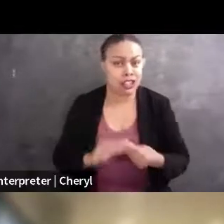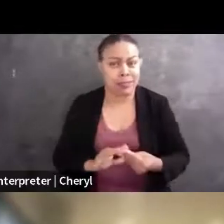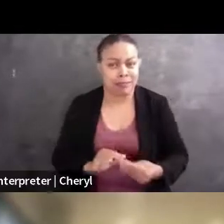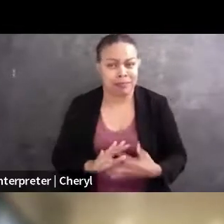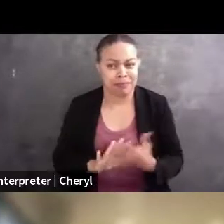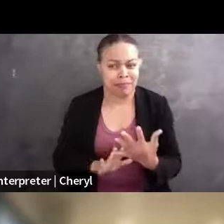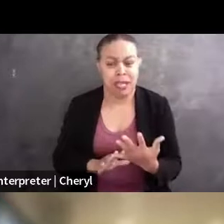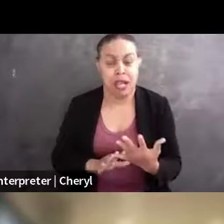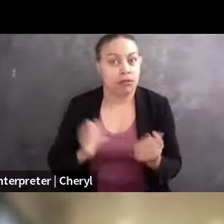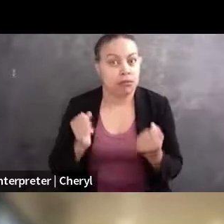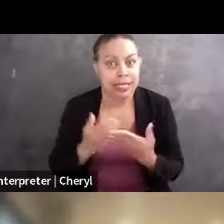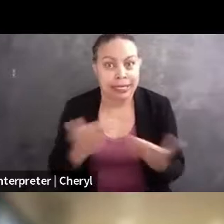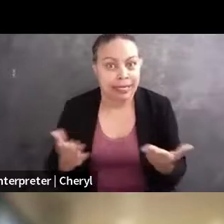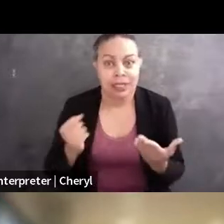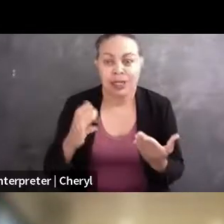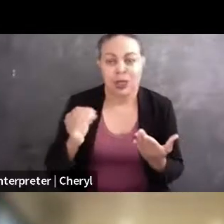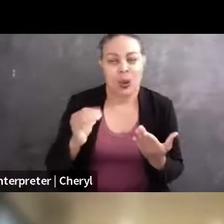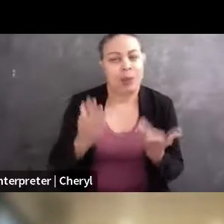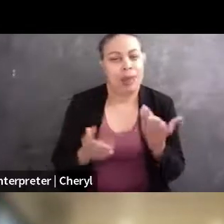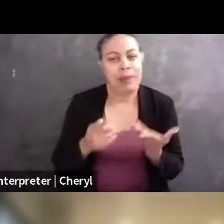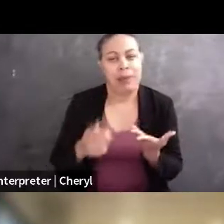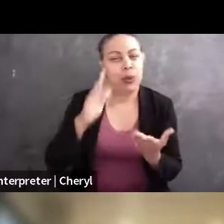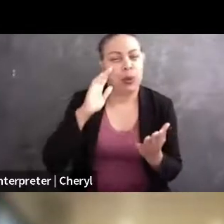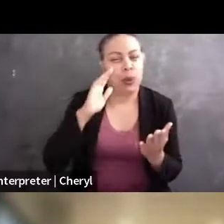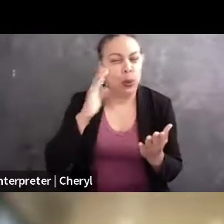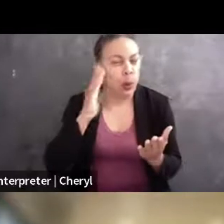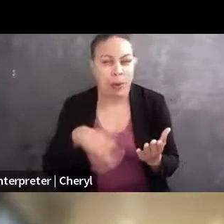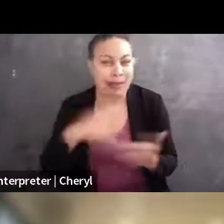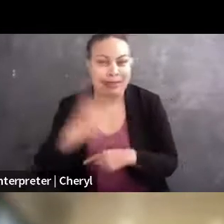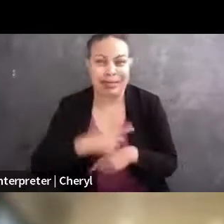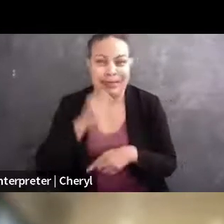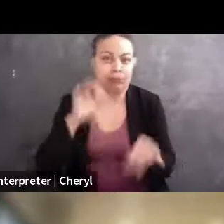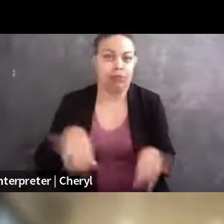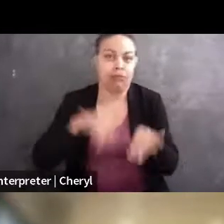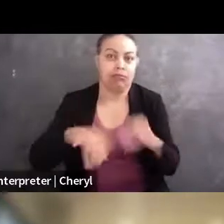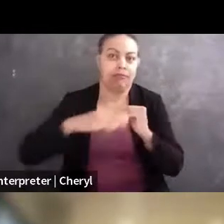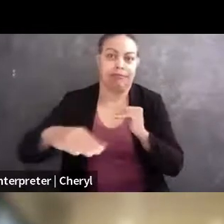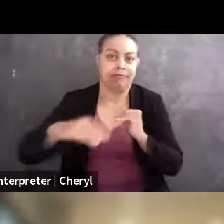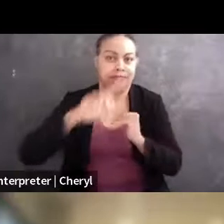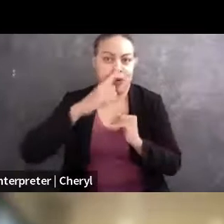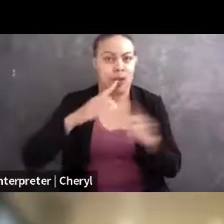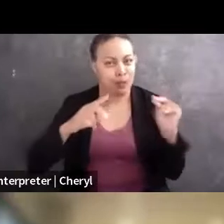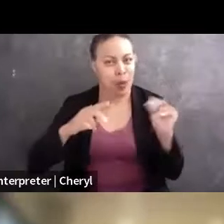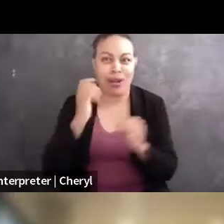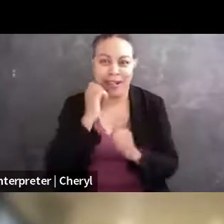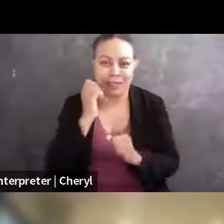So as you might expect, not one typical day, but every day, my day is pretty evenly split, I think, among litigation,